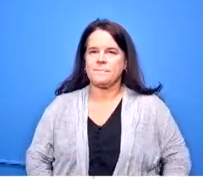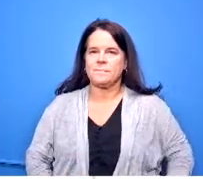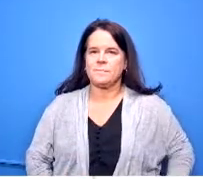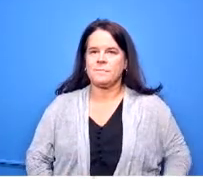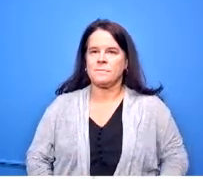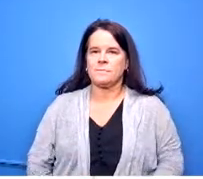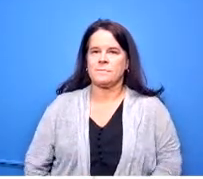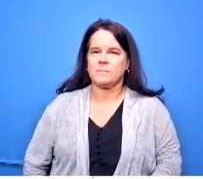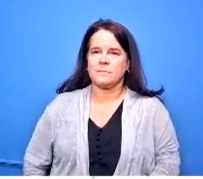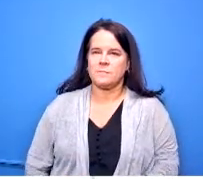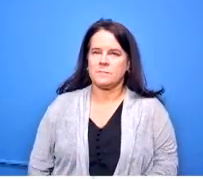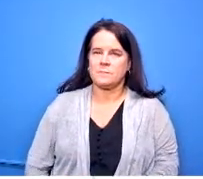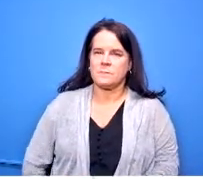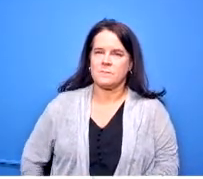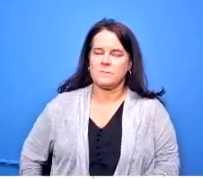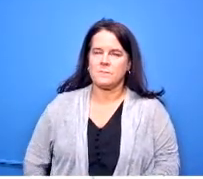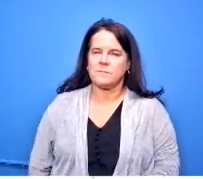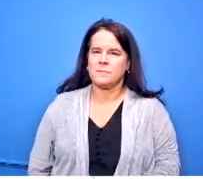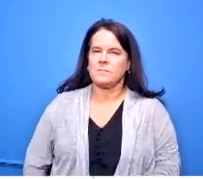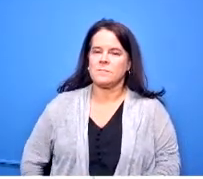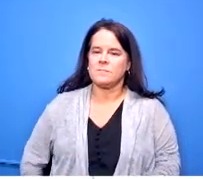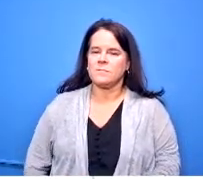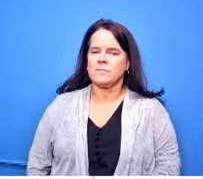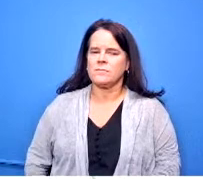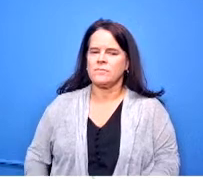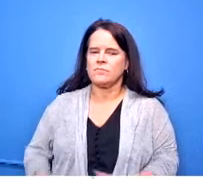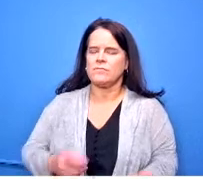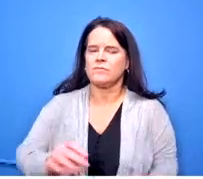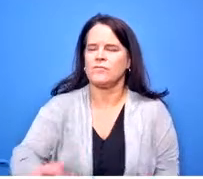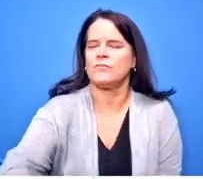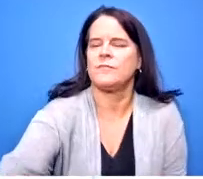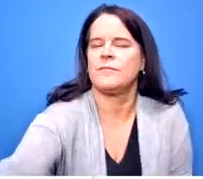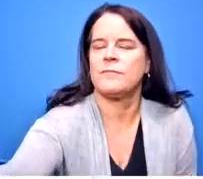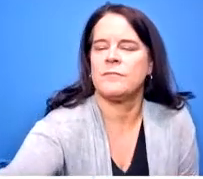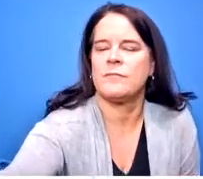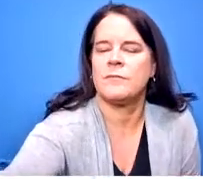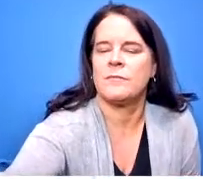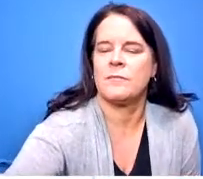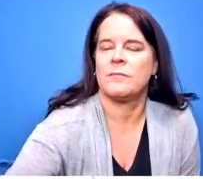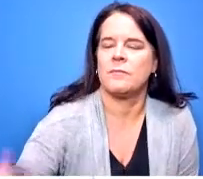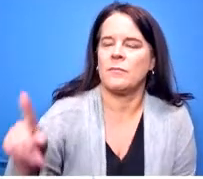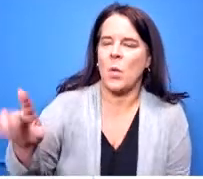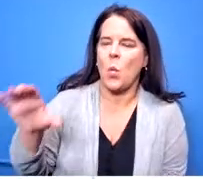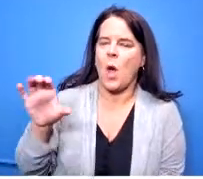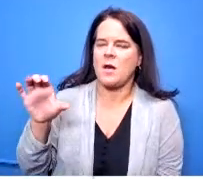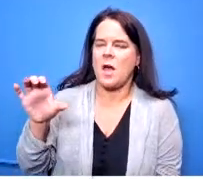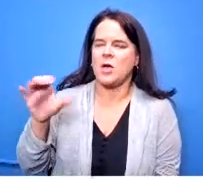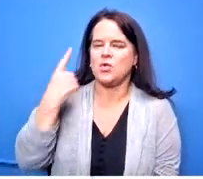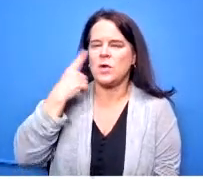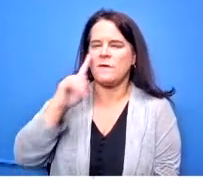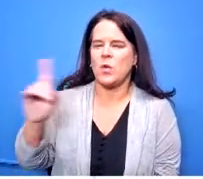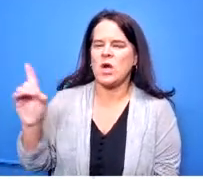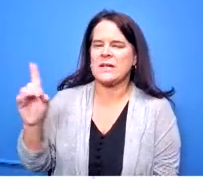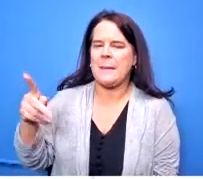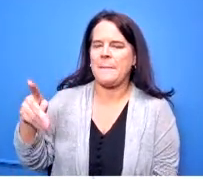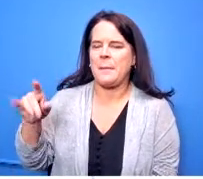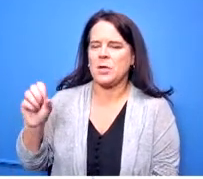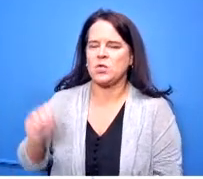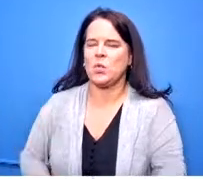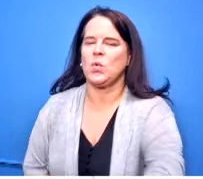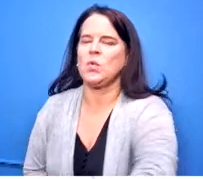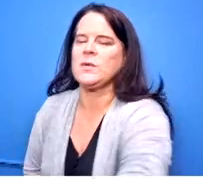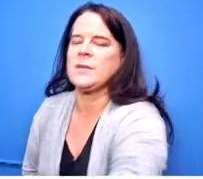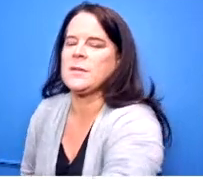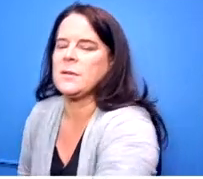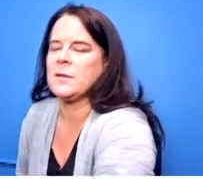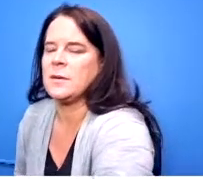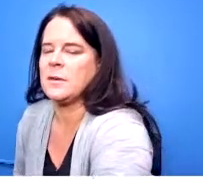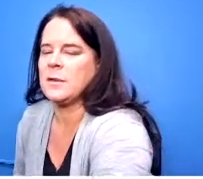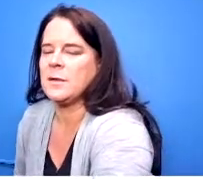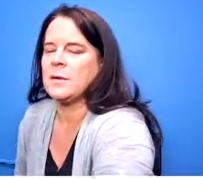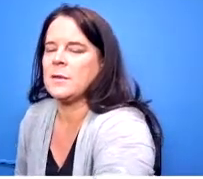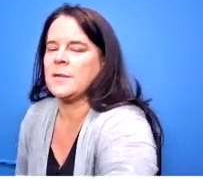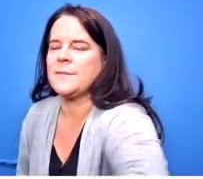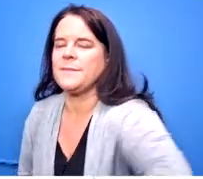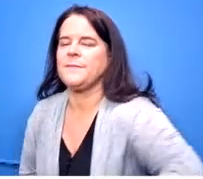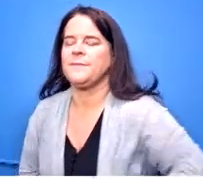i have donations from area b hundred dollar to dayton public schools dr gabriella pickett